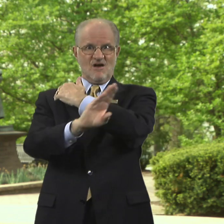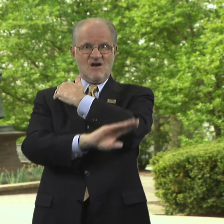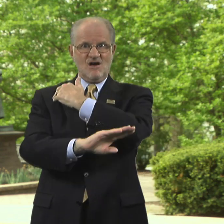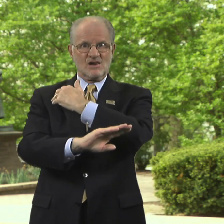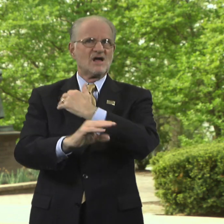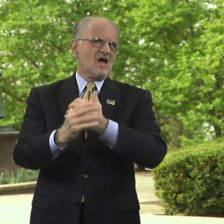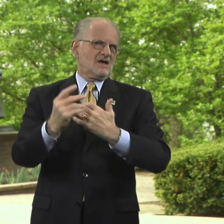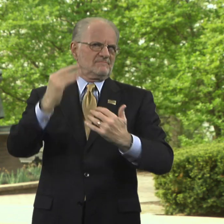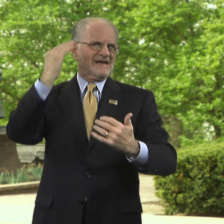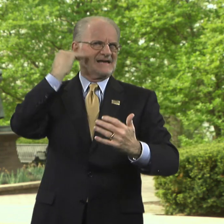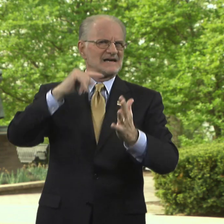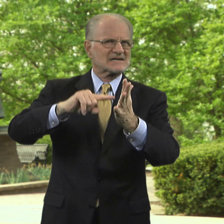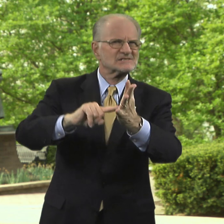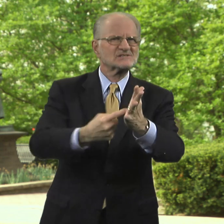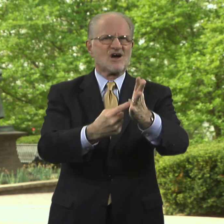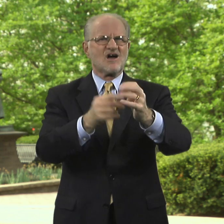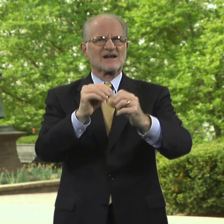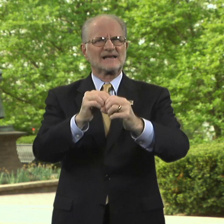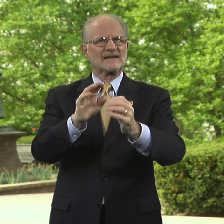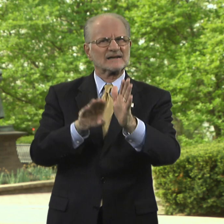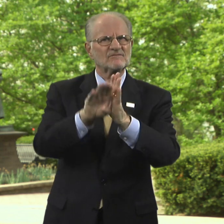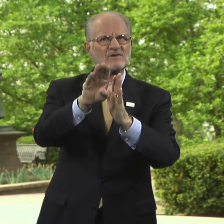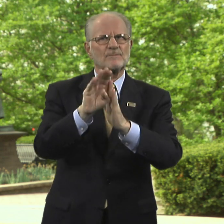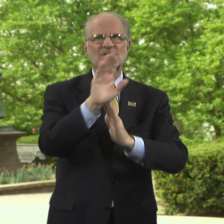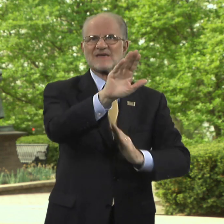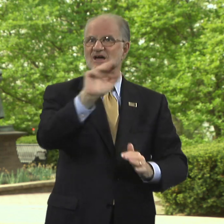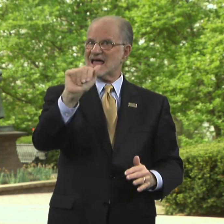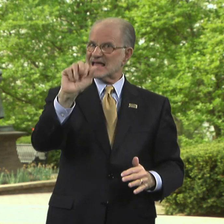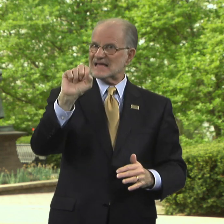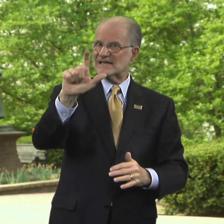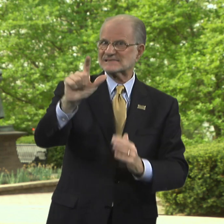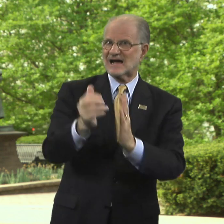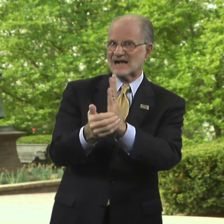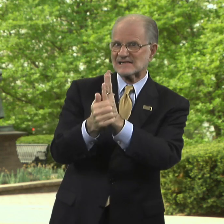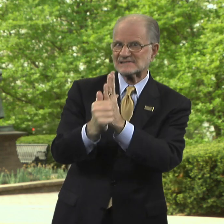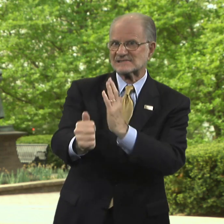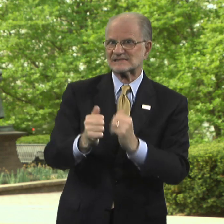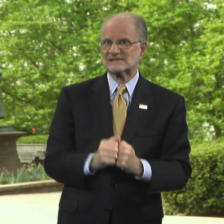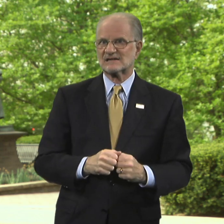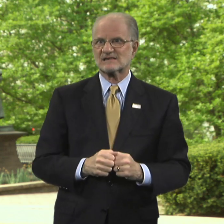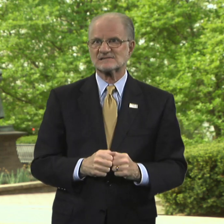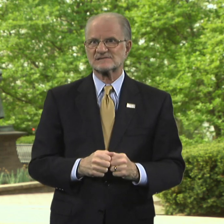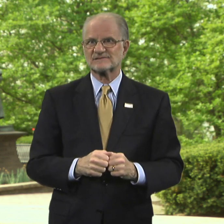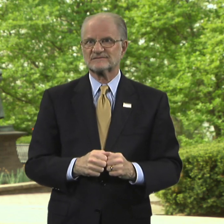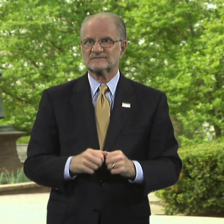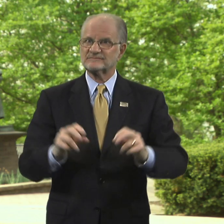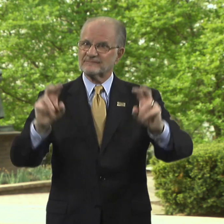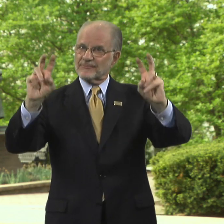on developing their ASL skills.